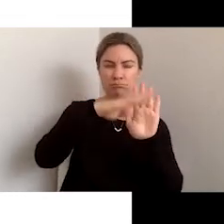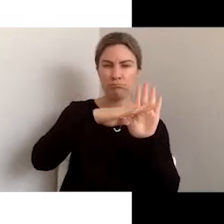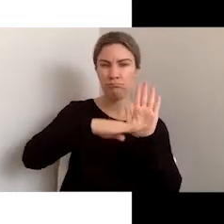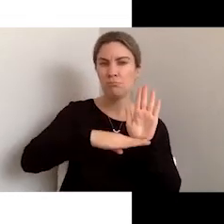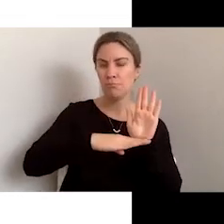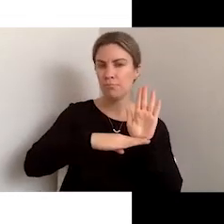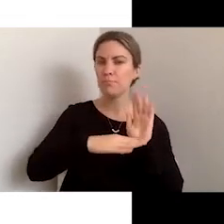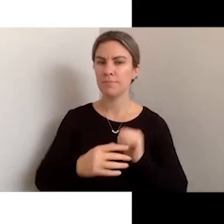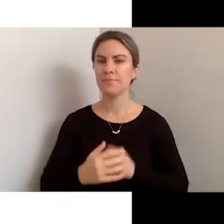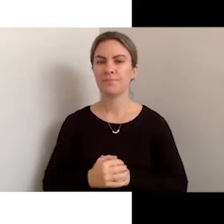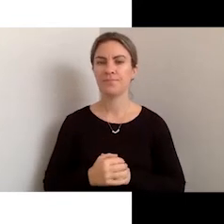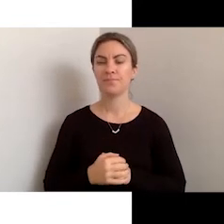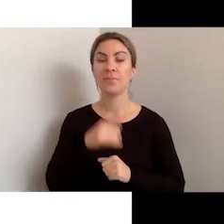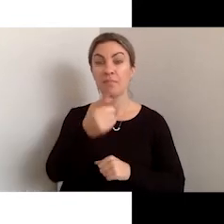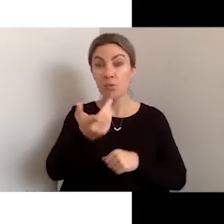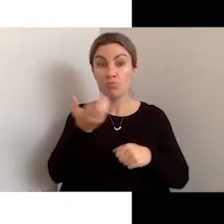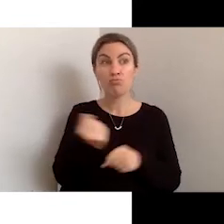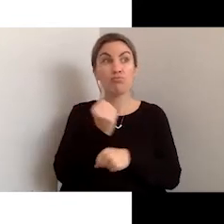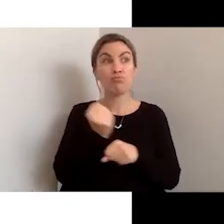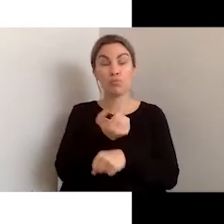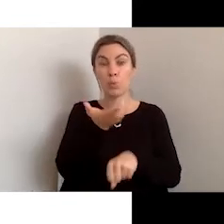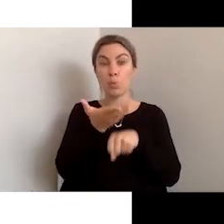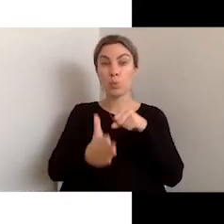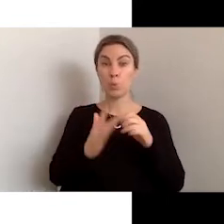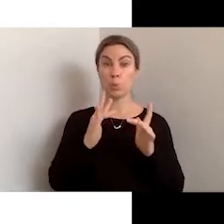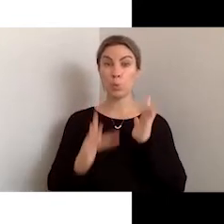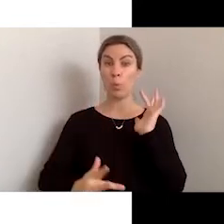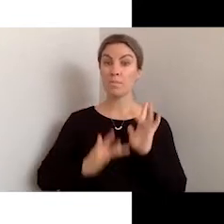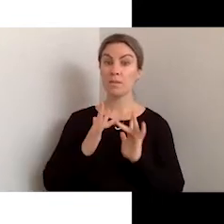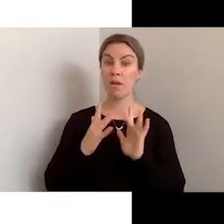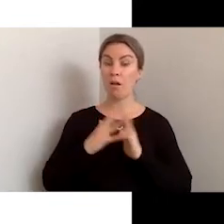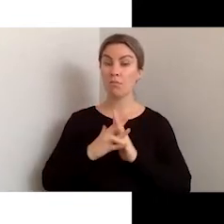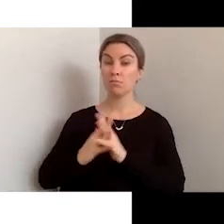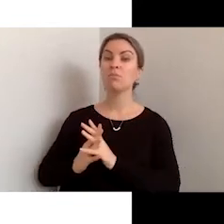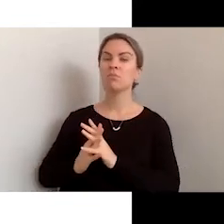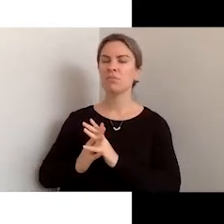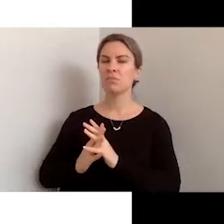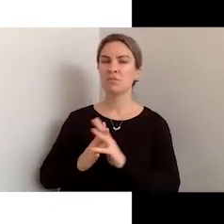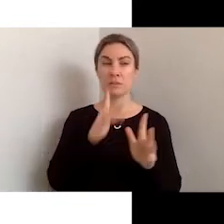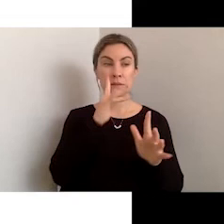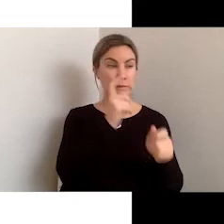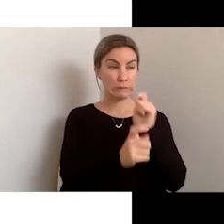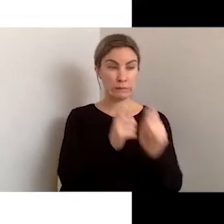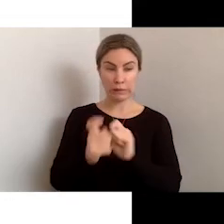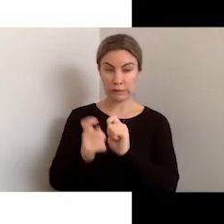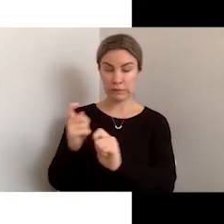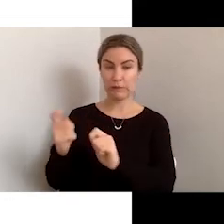new Web spaces, testing for proper accessibility is essential, and best